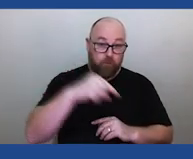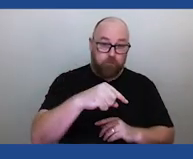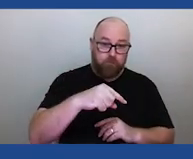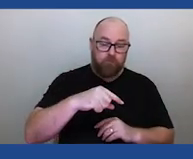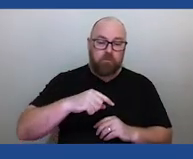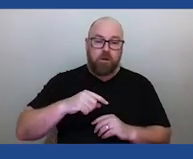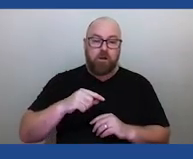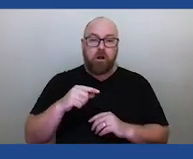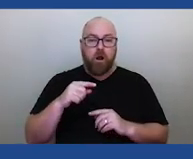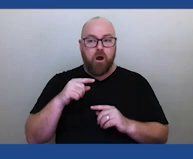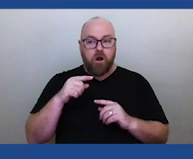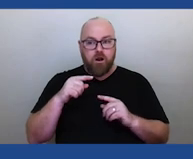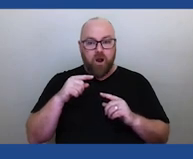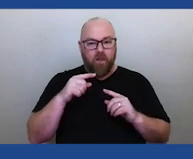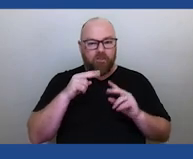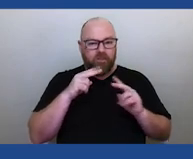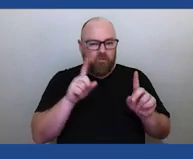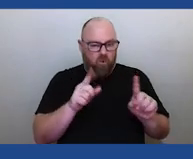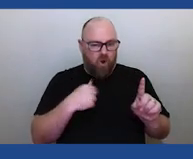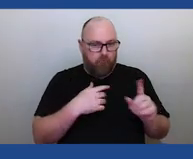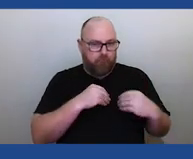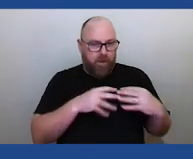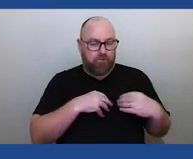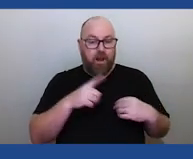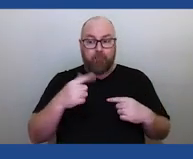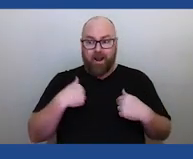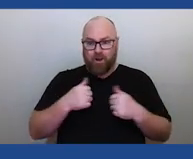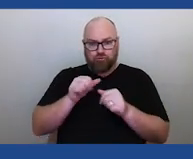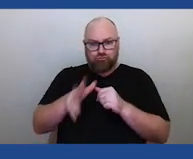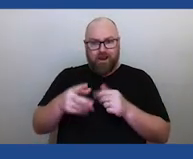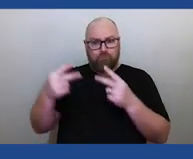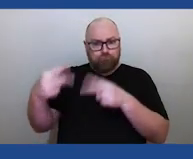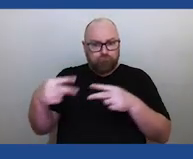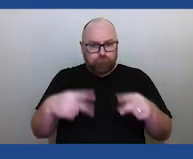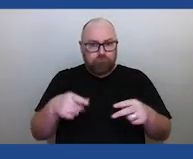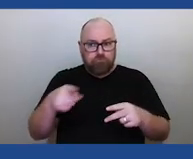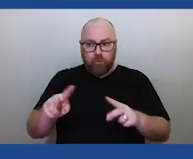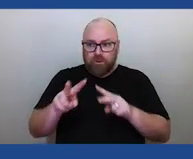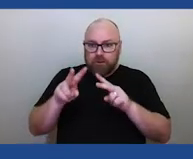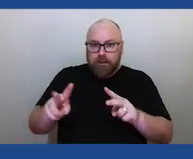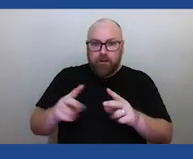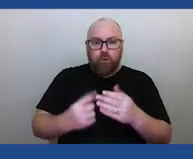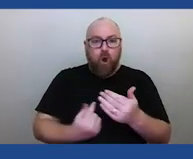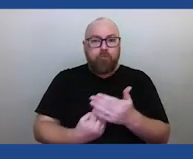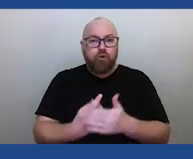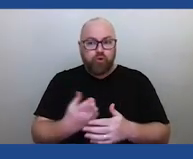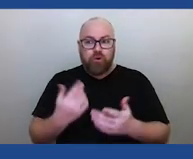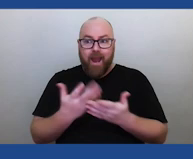But it's also a great opportunity to see how there are re-invigoration efforts